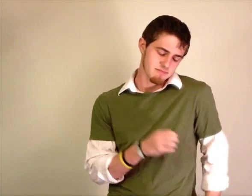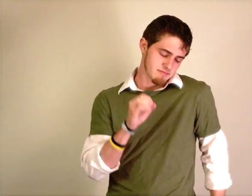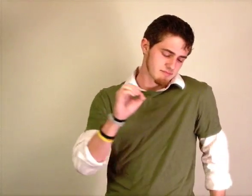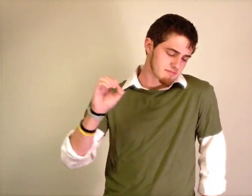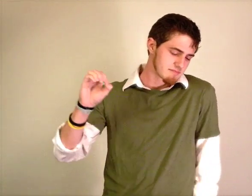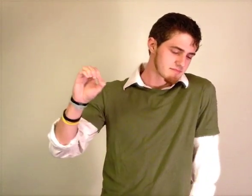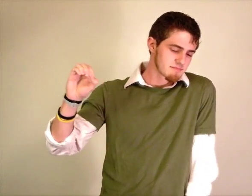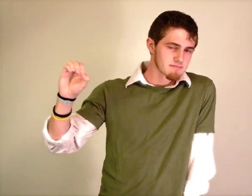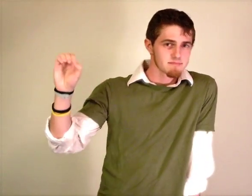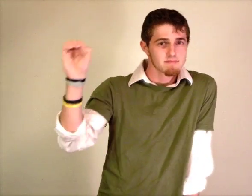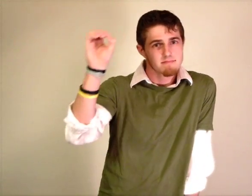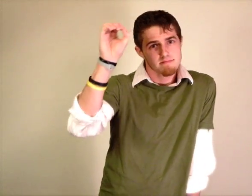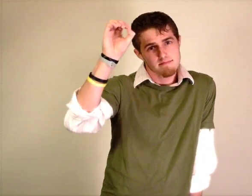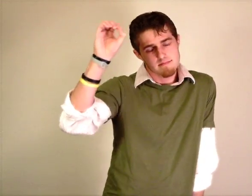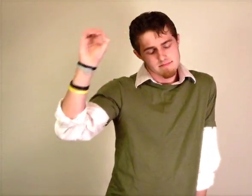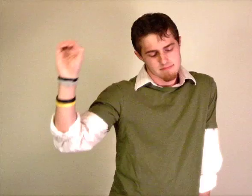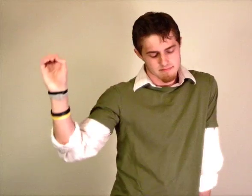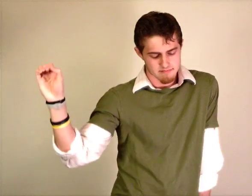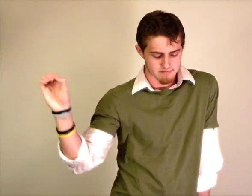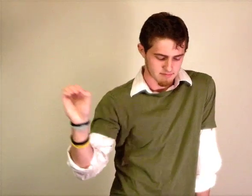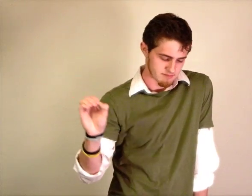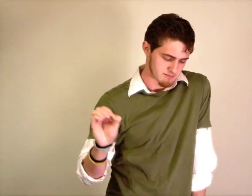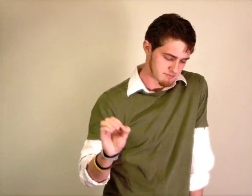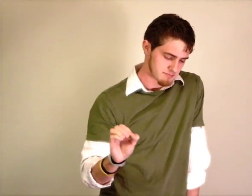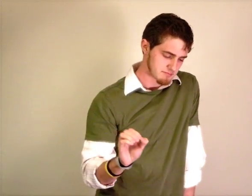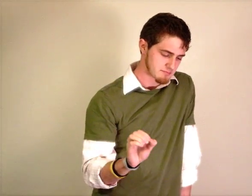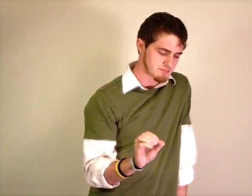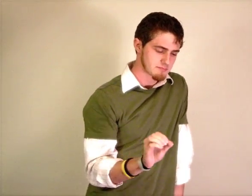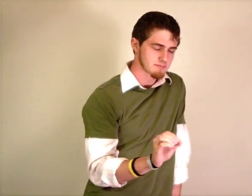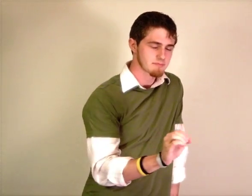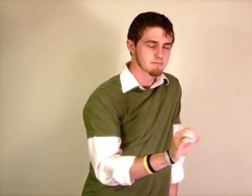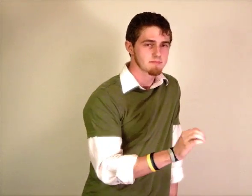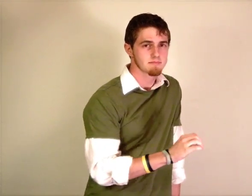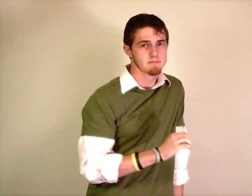Oooo, Oooo, Oooo, Oooo